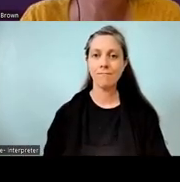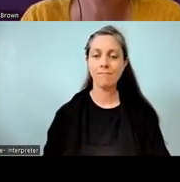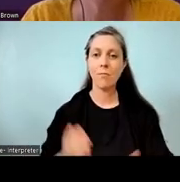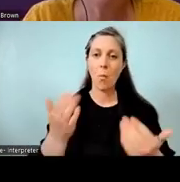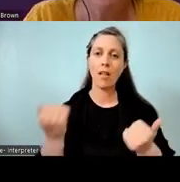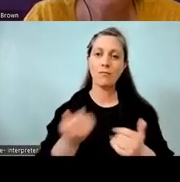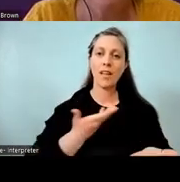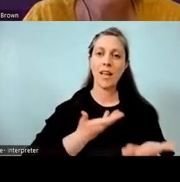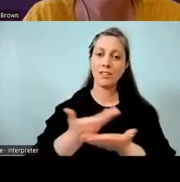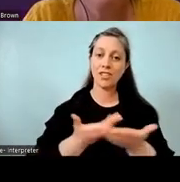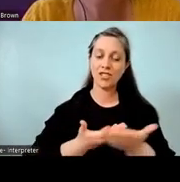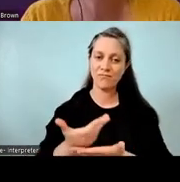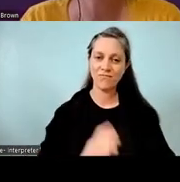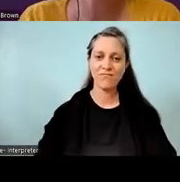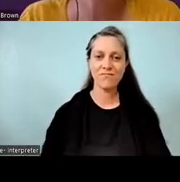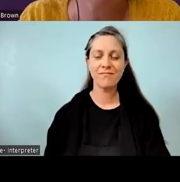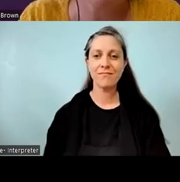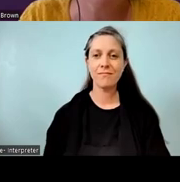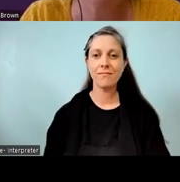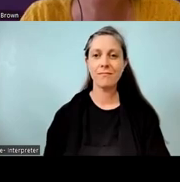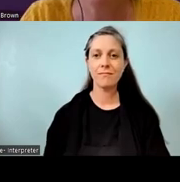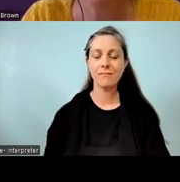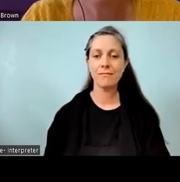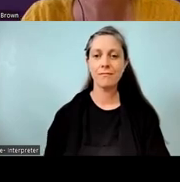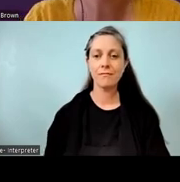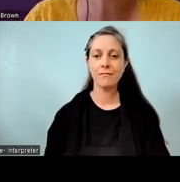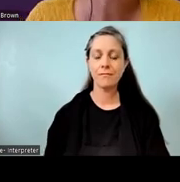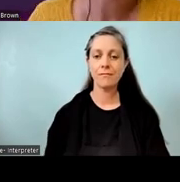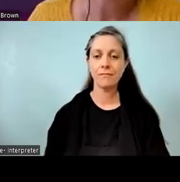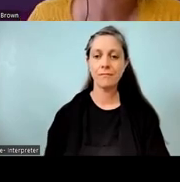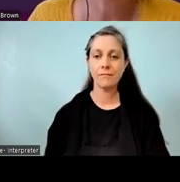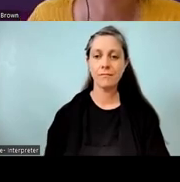Whakatau mai rā ki tēnei Tereterenga Rauhuia - Mana o te whenua Maunga